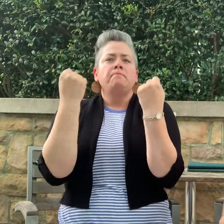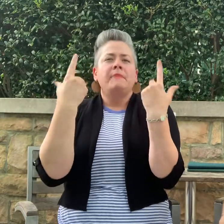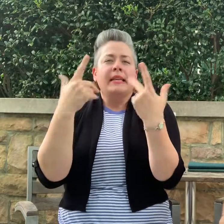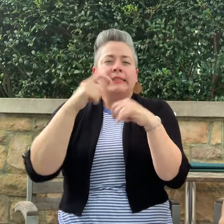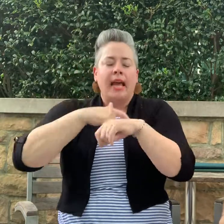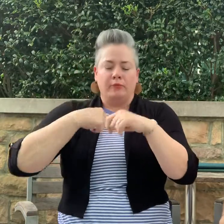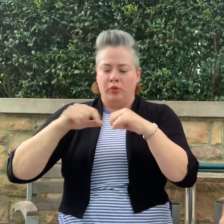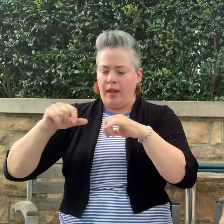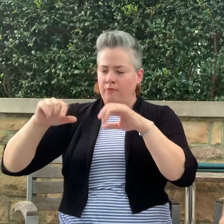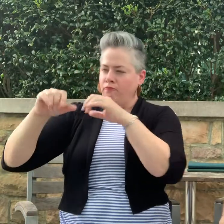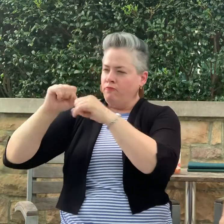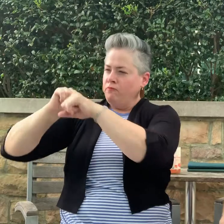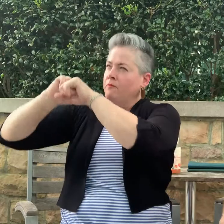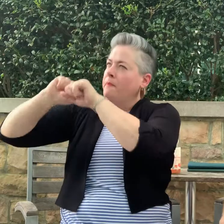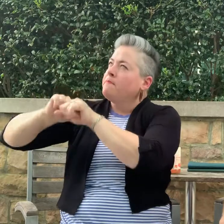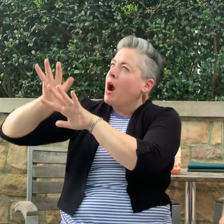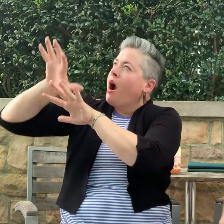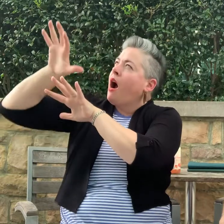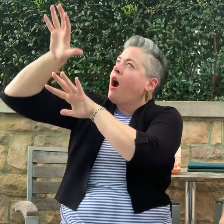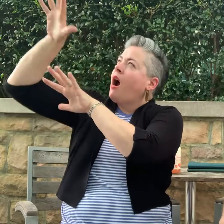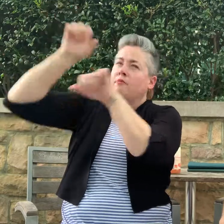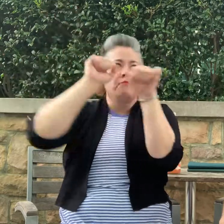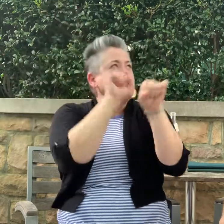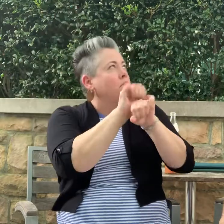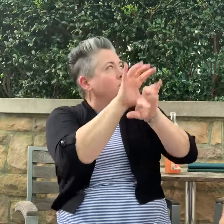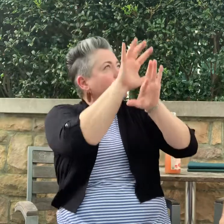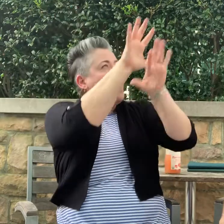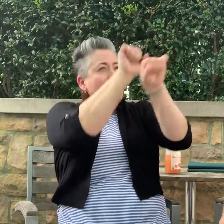Just landscape. Many times you were driving at the base